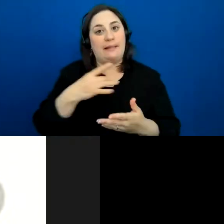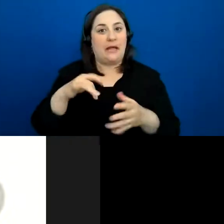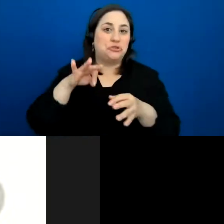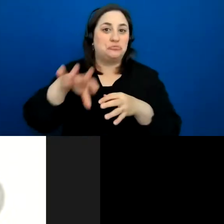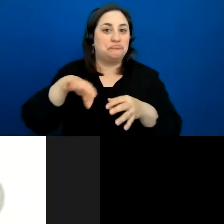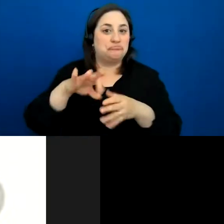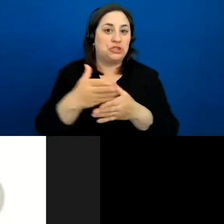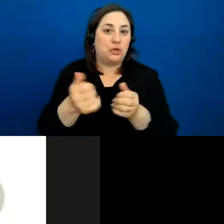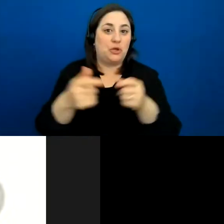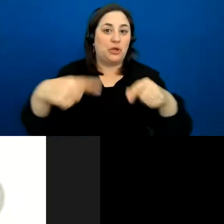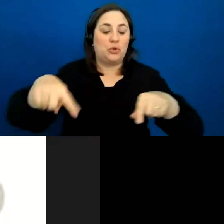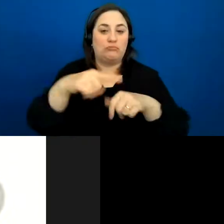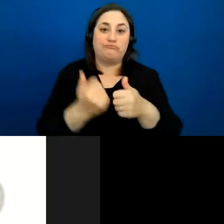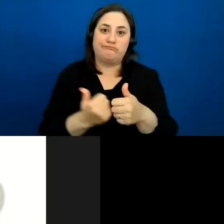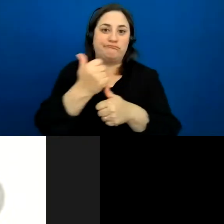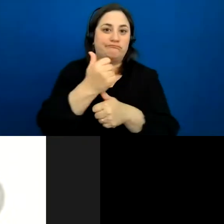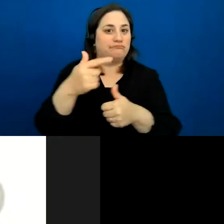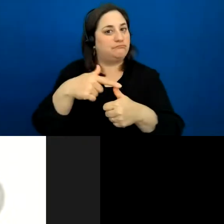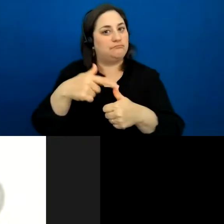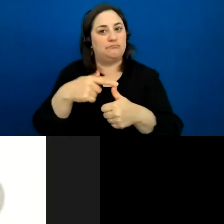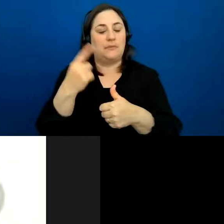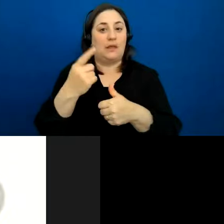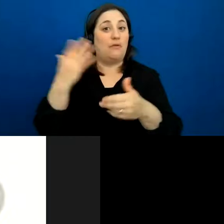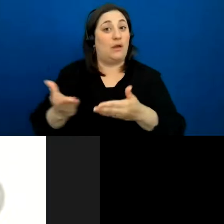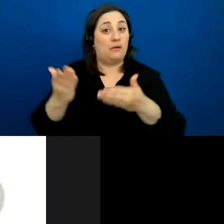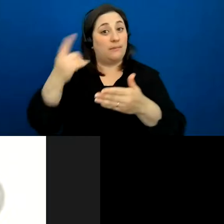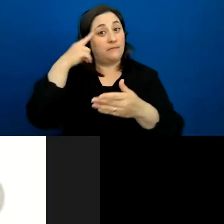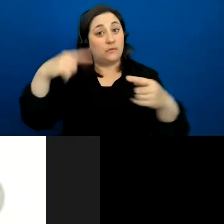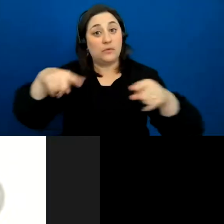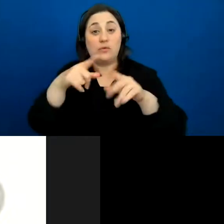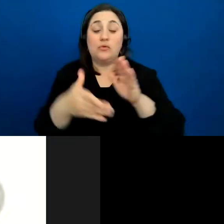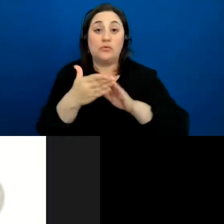The number one thing that I would recommend to anyone running a session or community engagement,